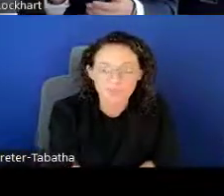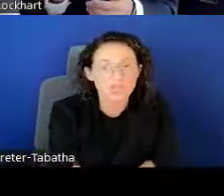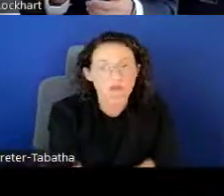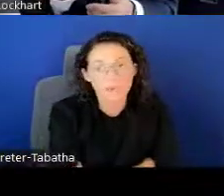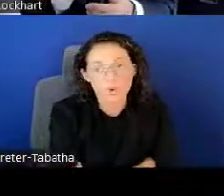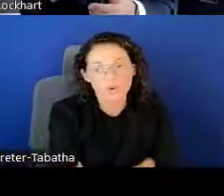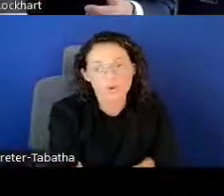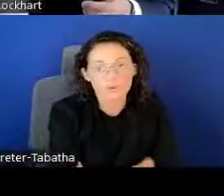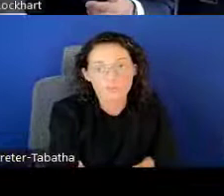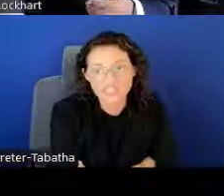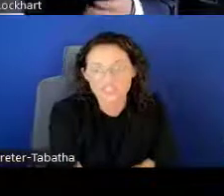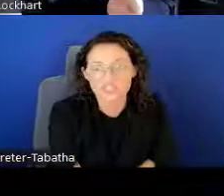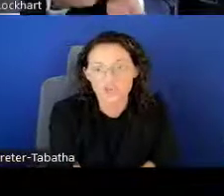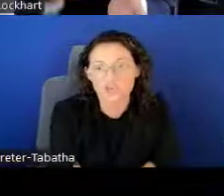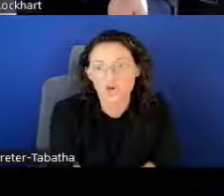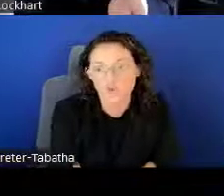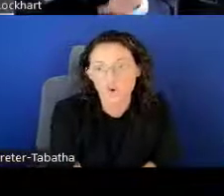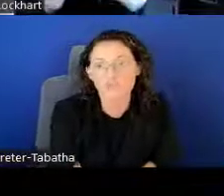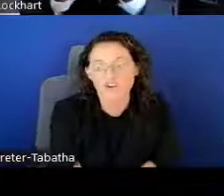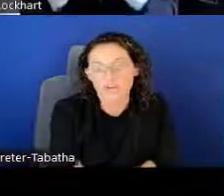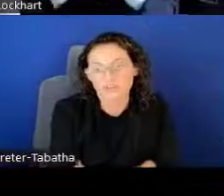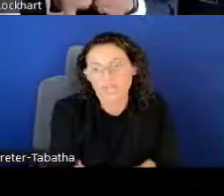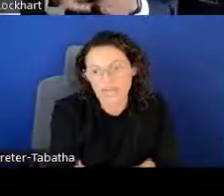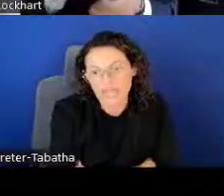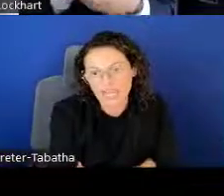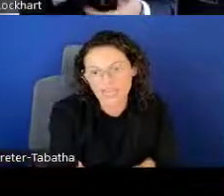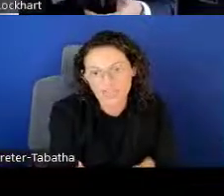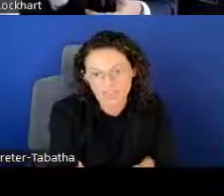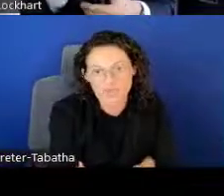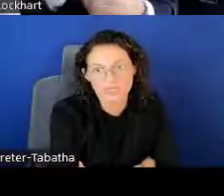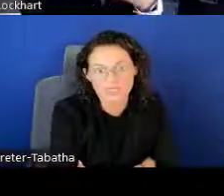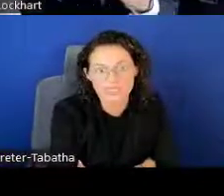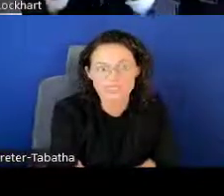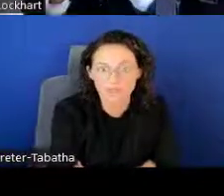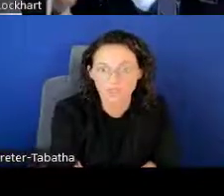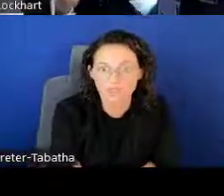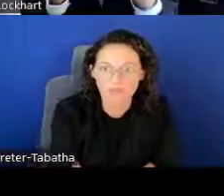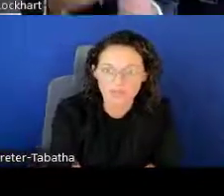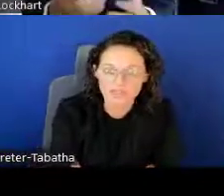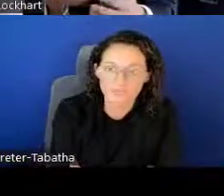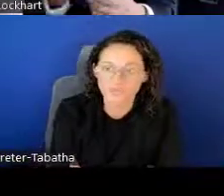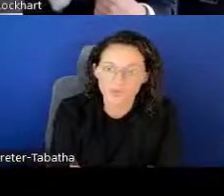to a lot more Institutes all over NIH, and that's why you see a double amount